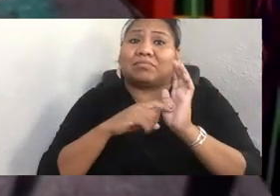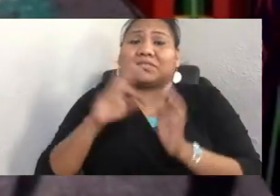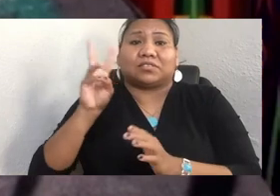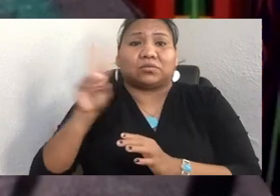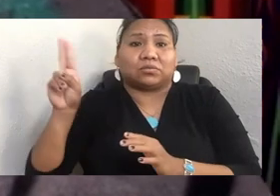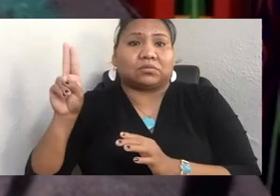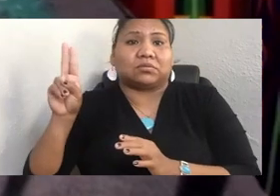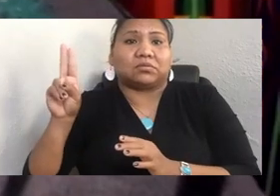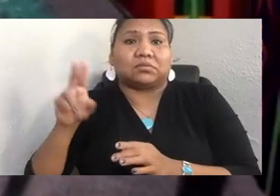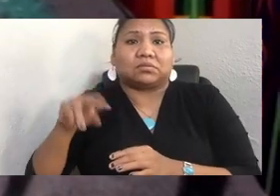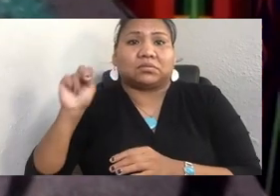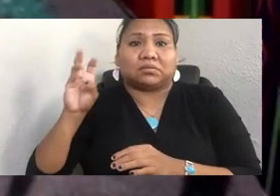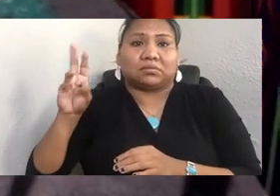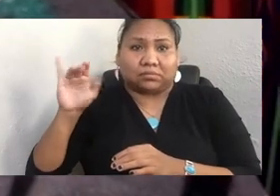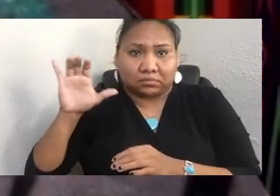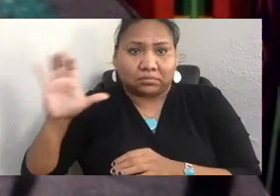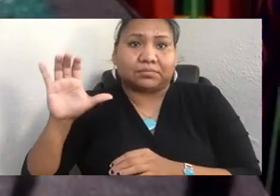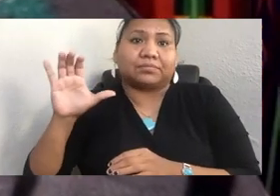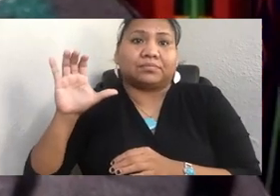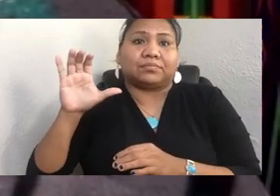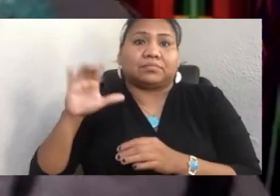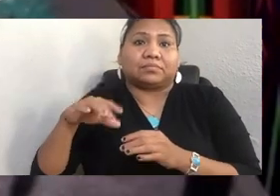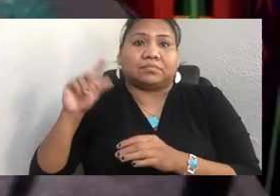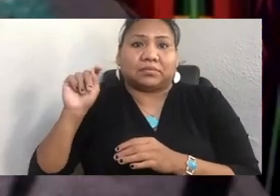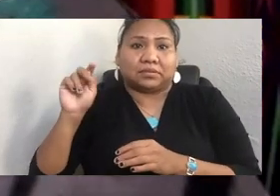Bellingham Technical College, Whatcom Community College,